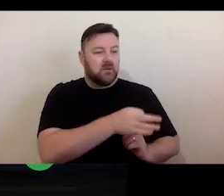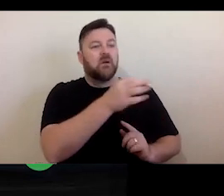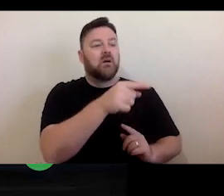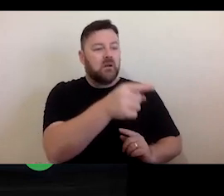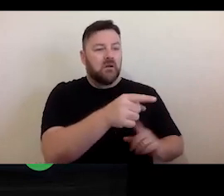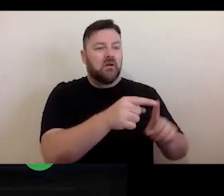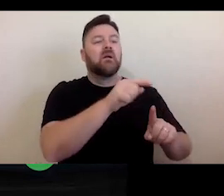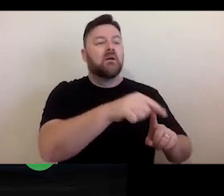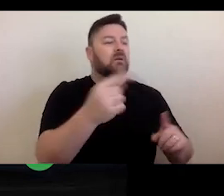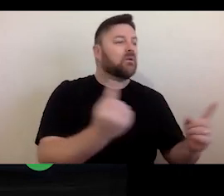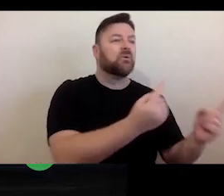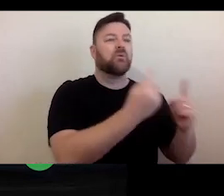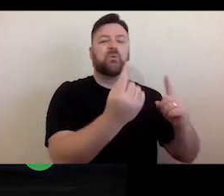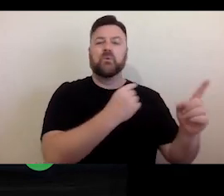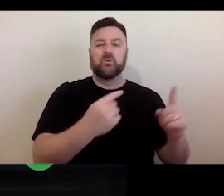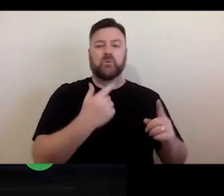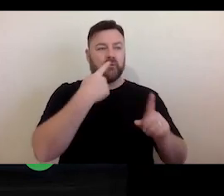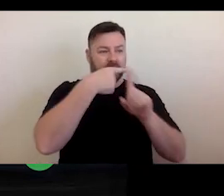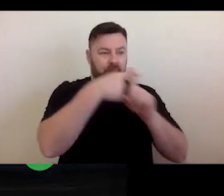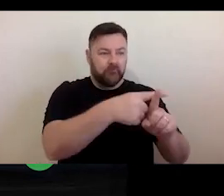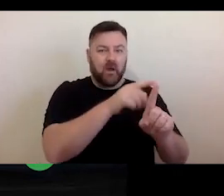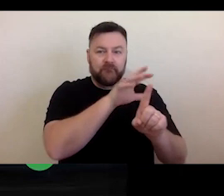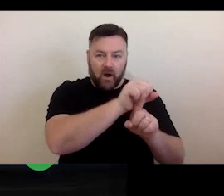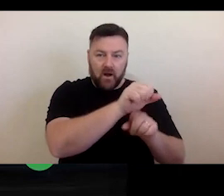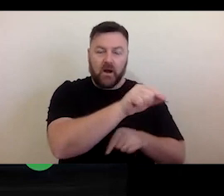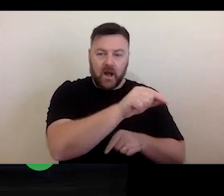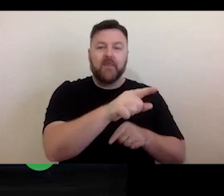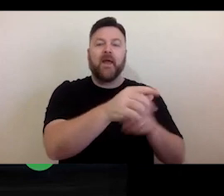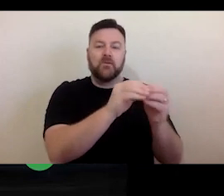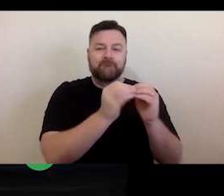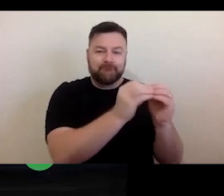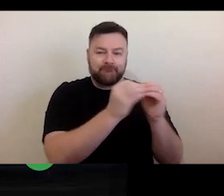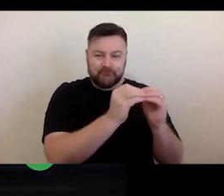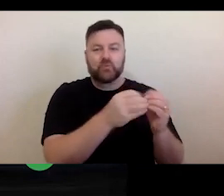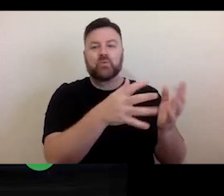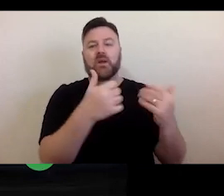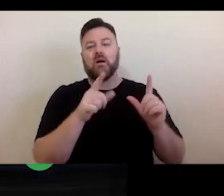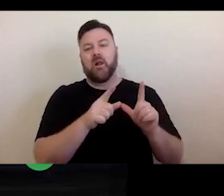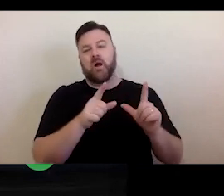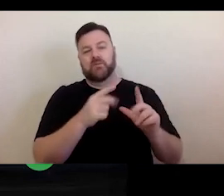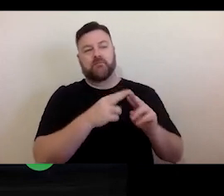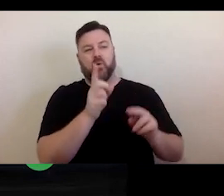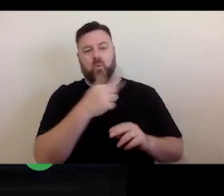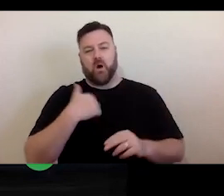copyright, and similarly, then negotiating with that party to secure a licence for the type of use you want to make can be quite